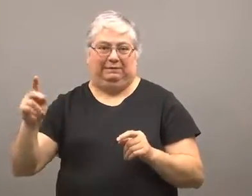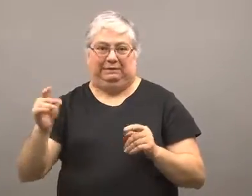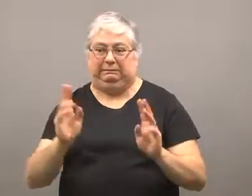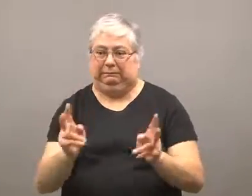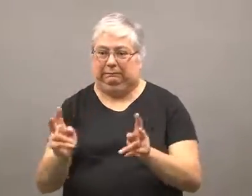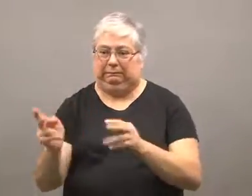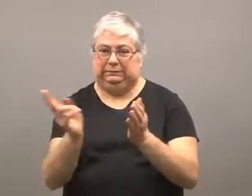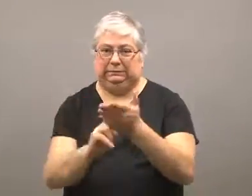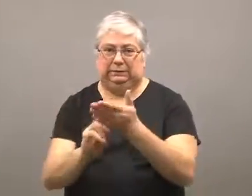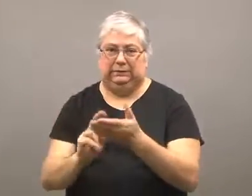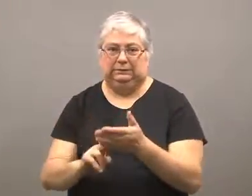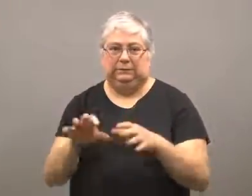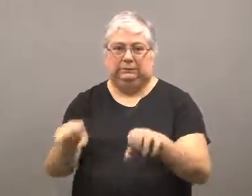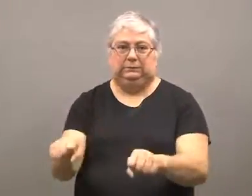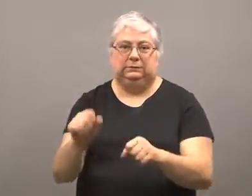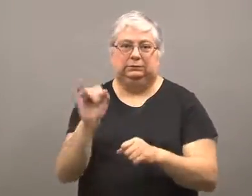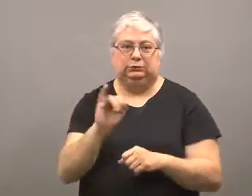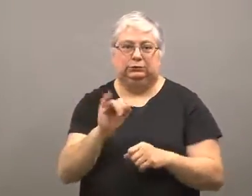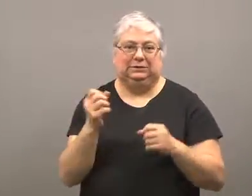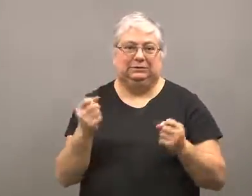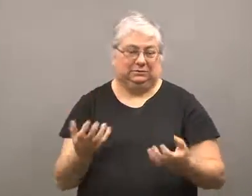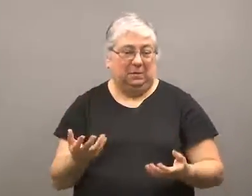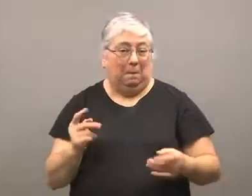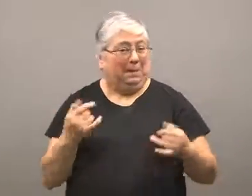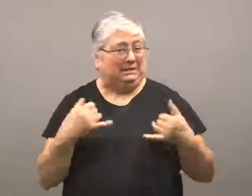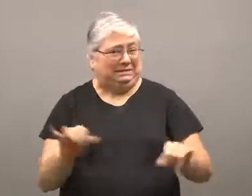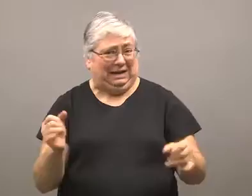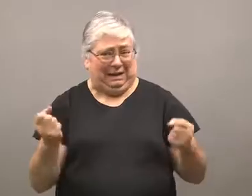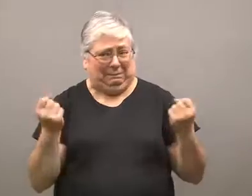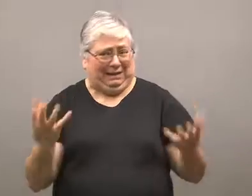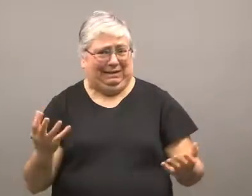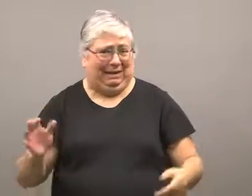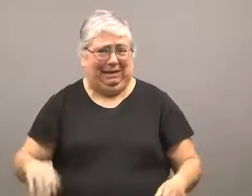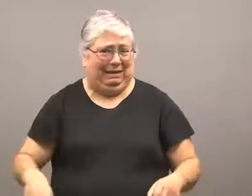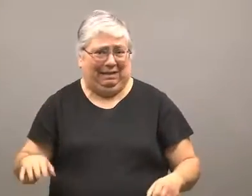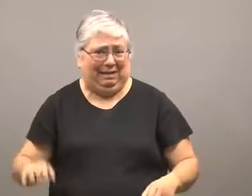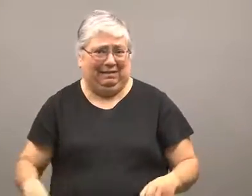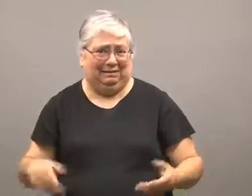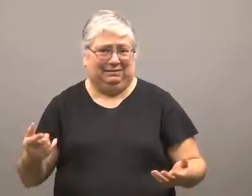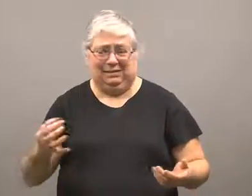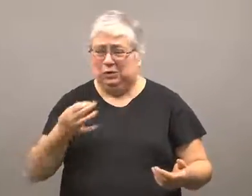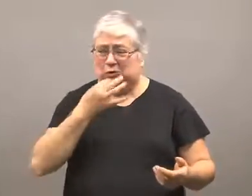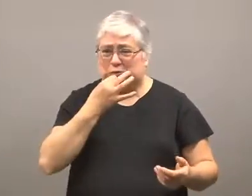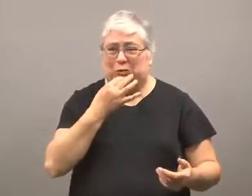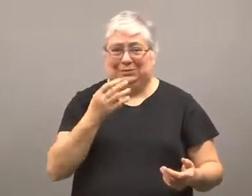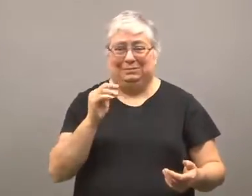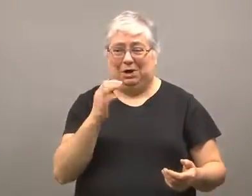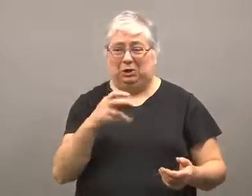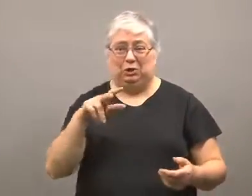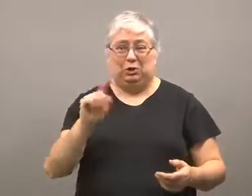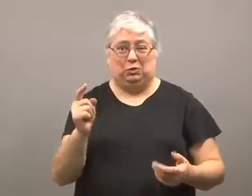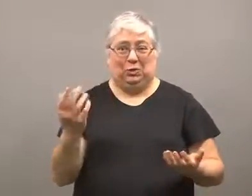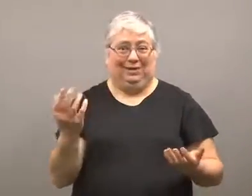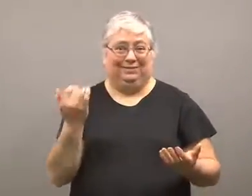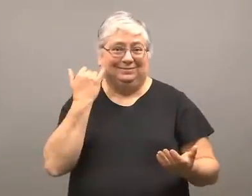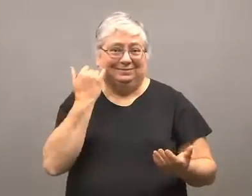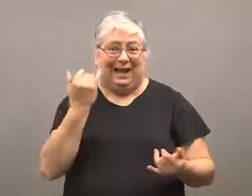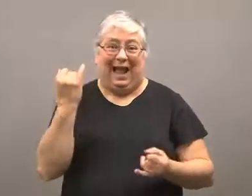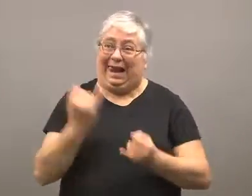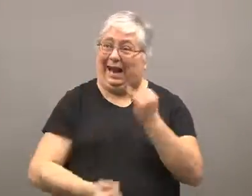They were rushing to sign up for heath insurance. Many still have not signed up, though.